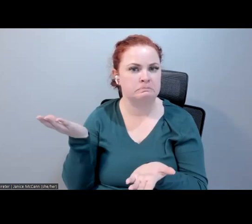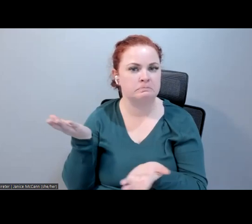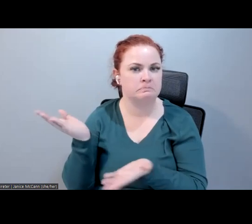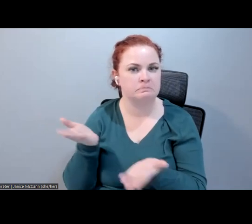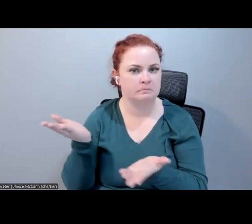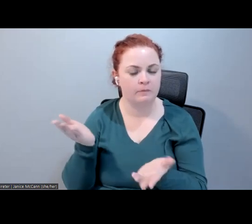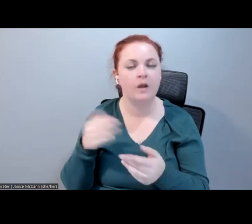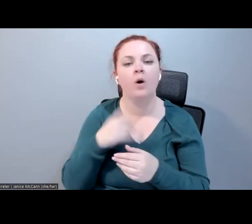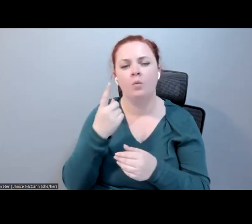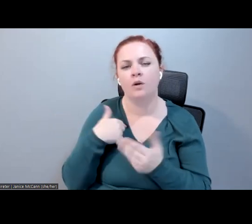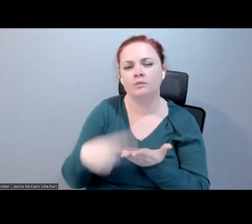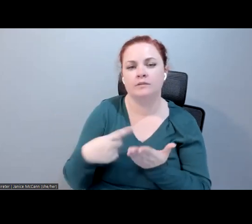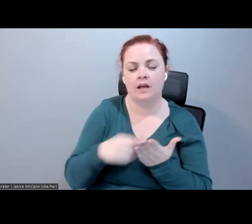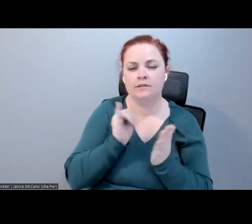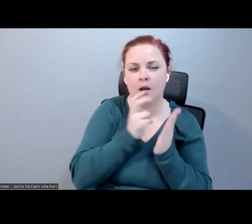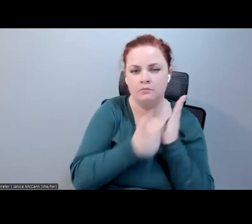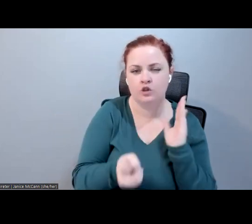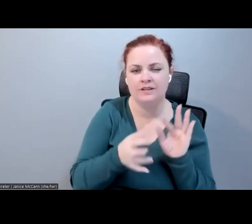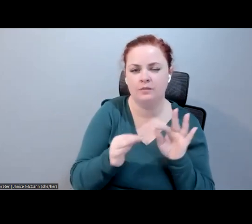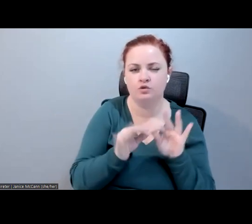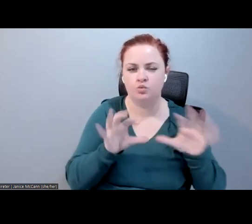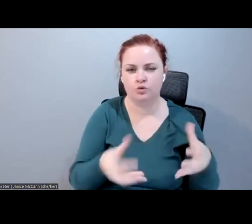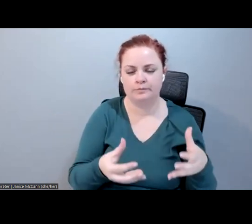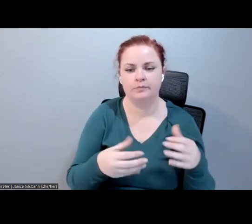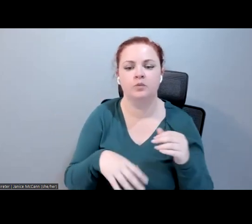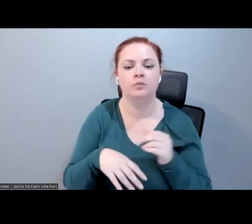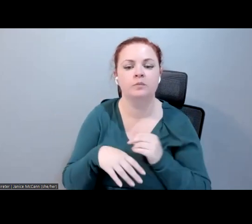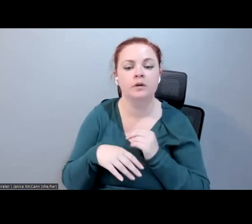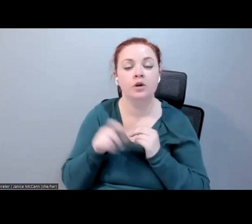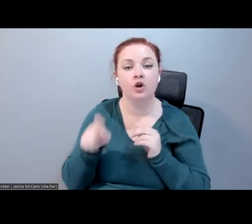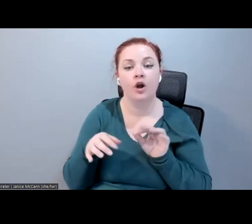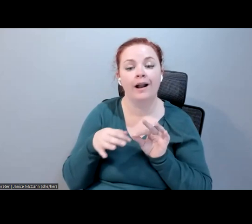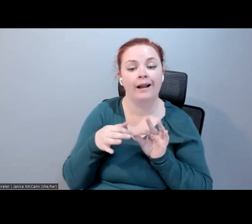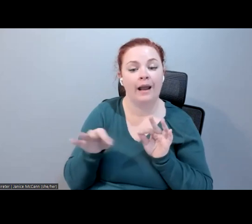captions group was basically, should captions be prioritizing